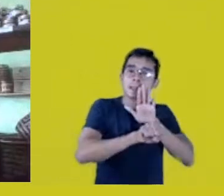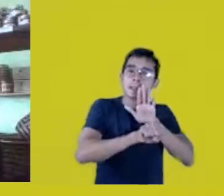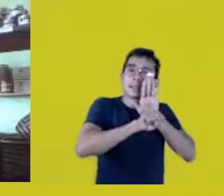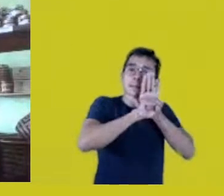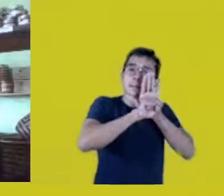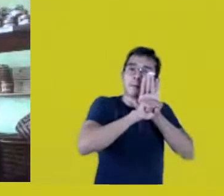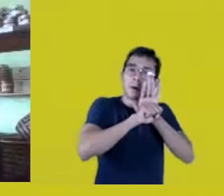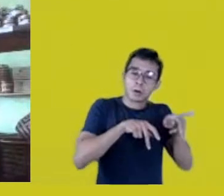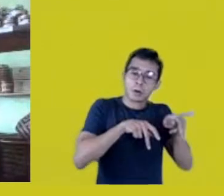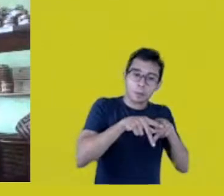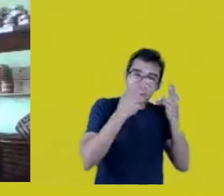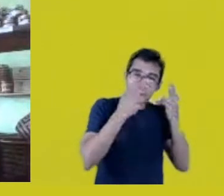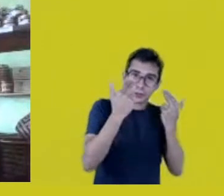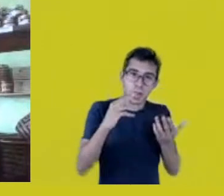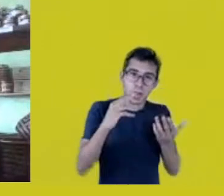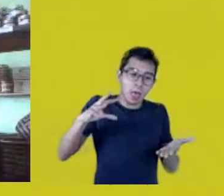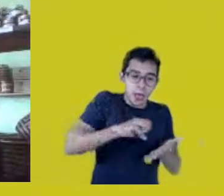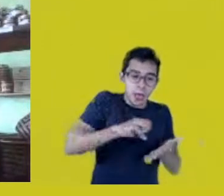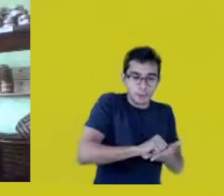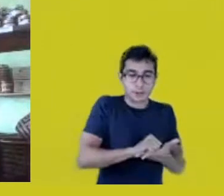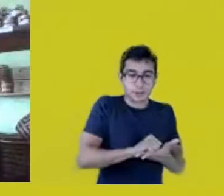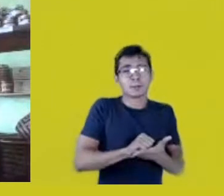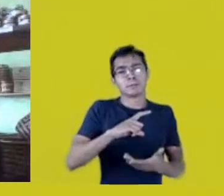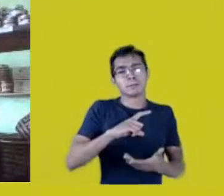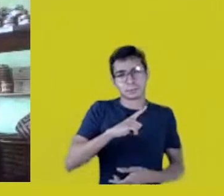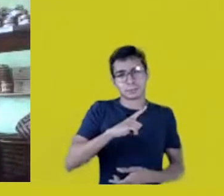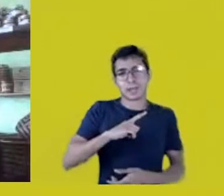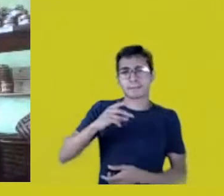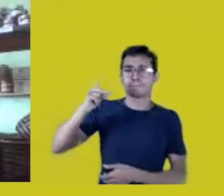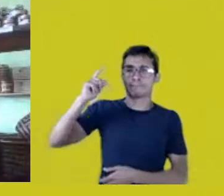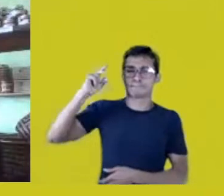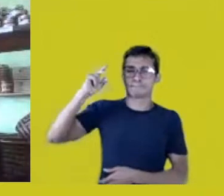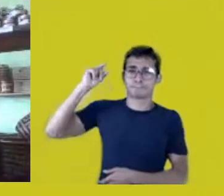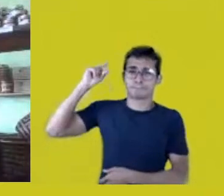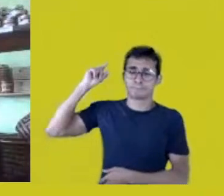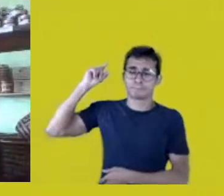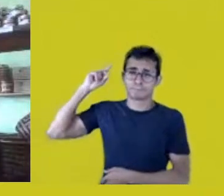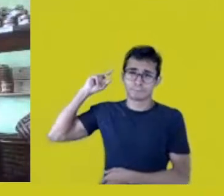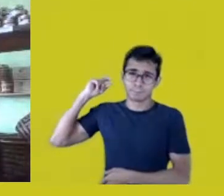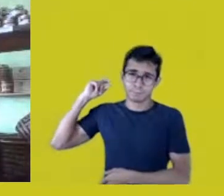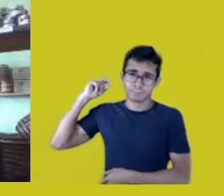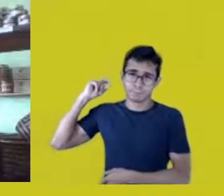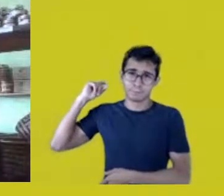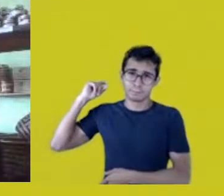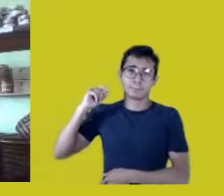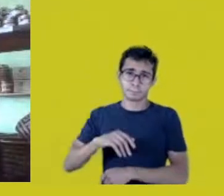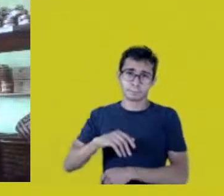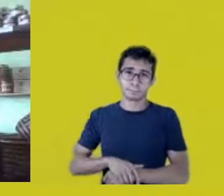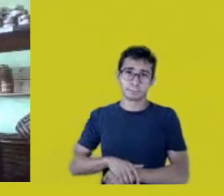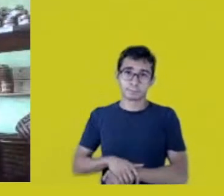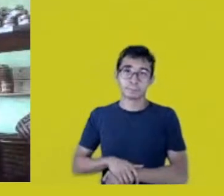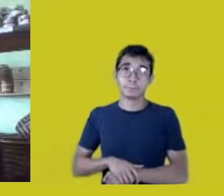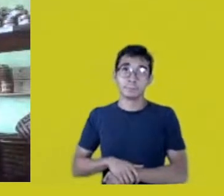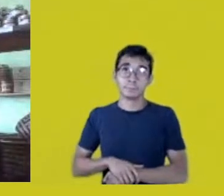That’s nothing new. Actually, it’s a practice that has been used